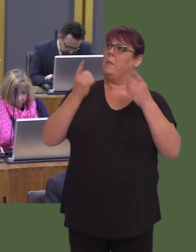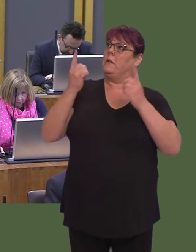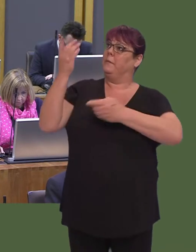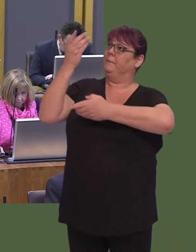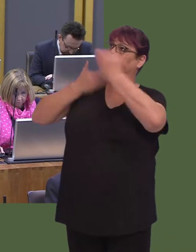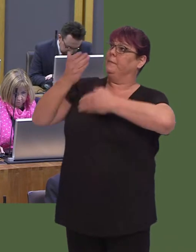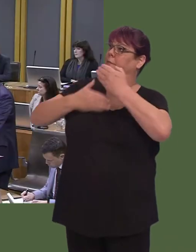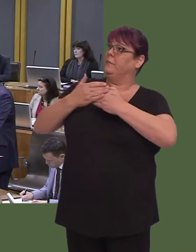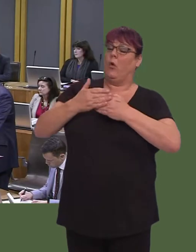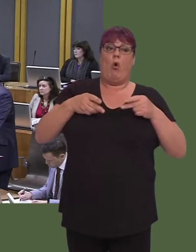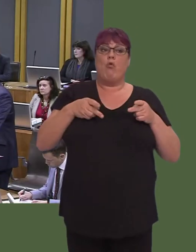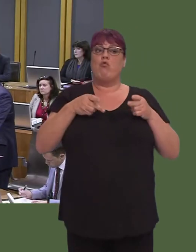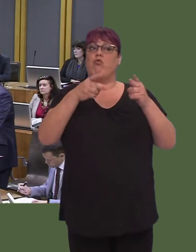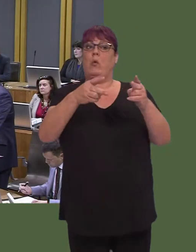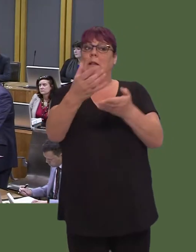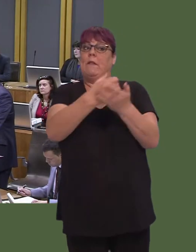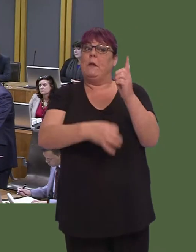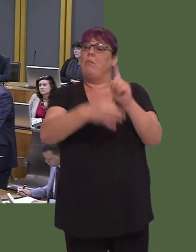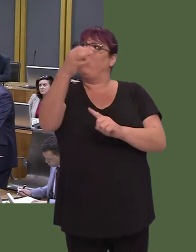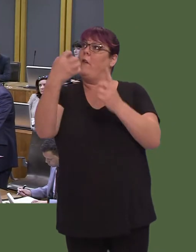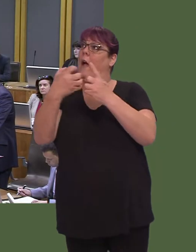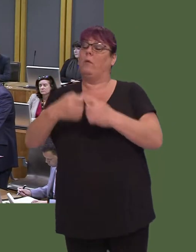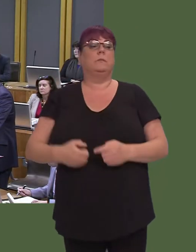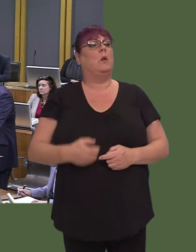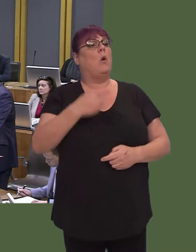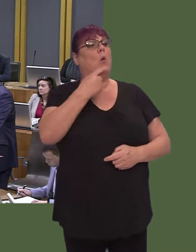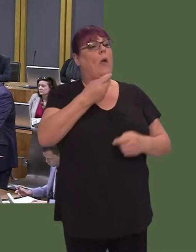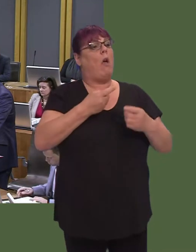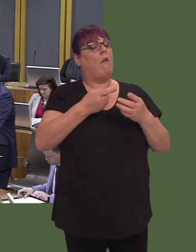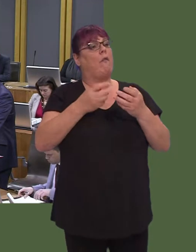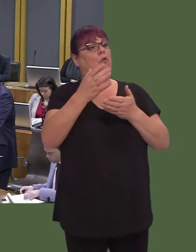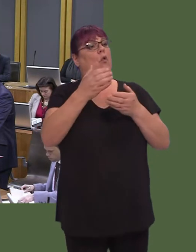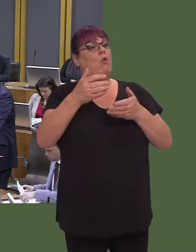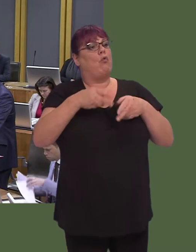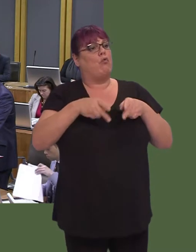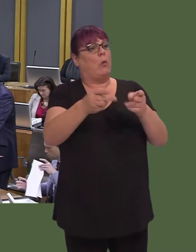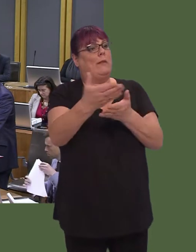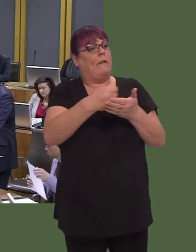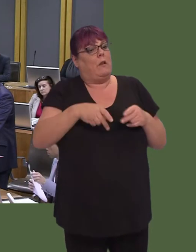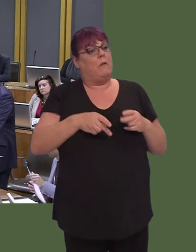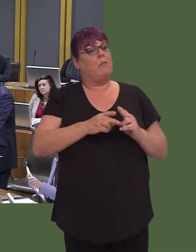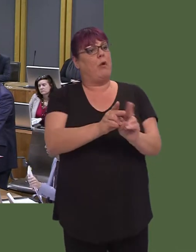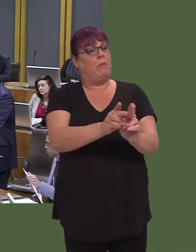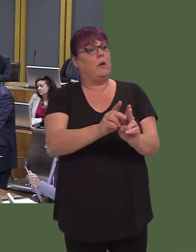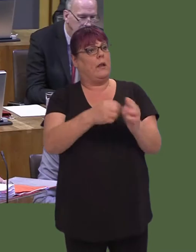OAQ52793 Carwyn Jones AM: The road safety framework for Wales sets out the actions we and our partners are currently taking to improve road